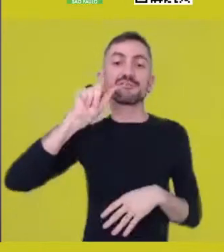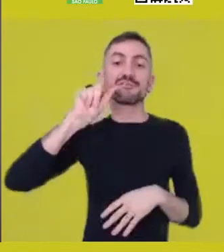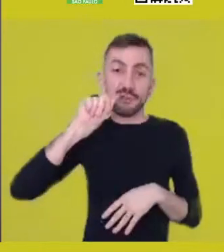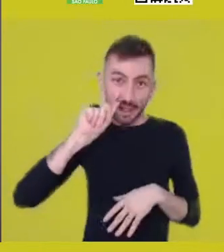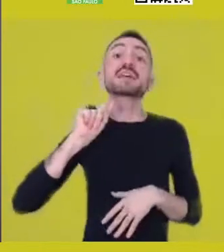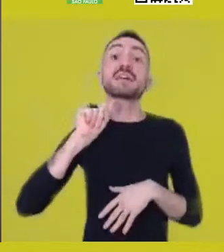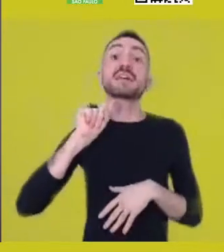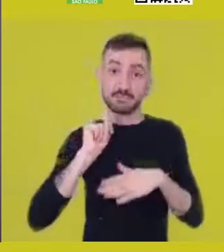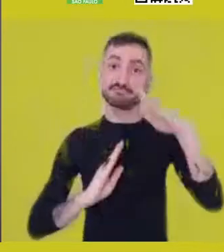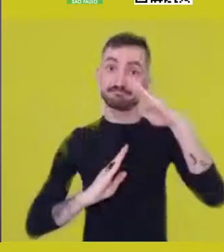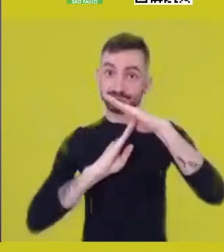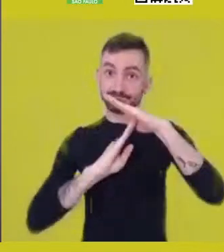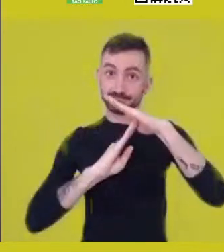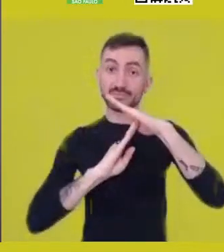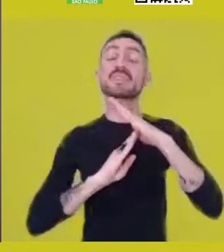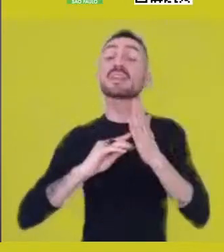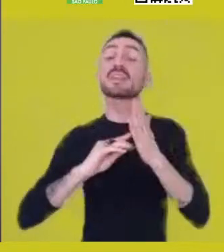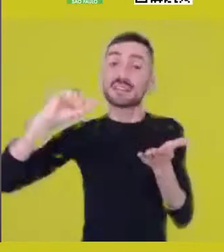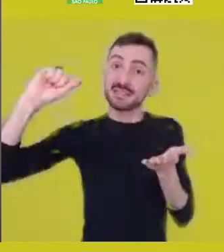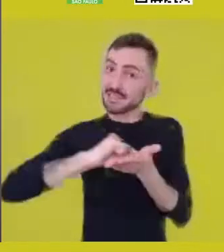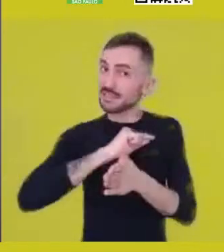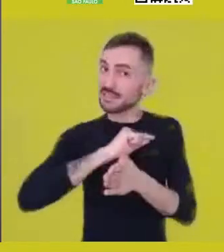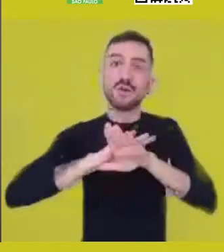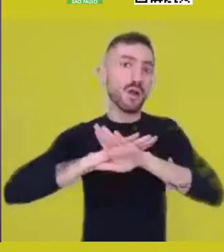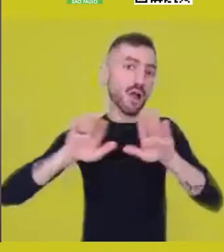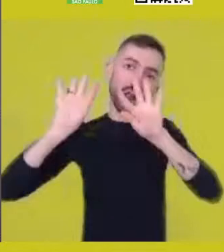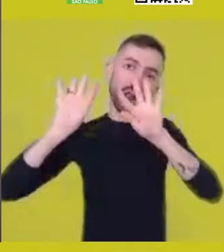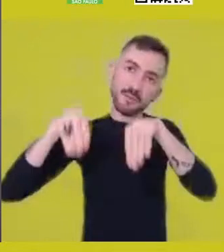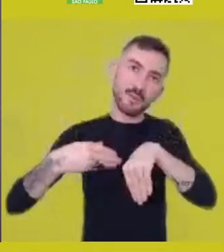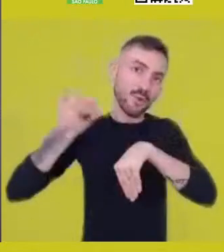Signing up has been closed since September 22nd